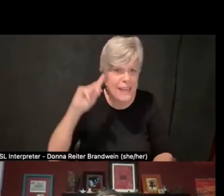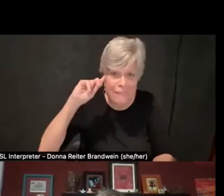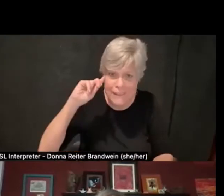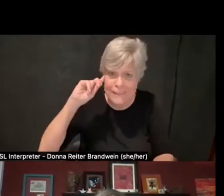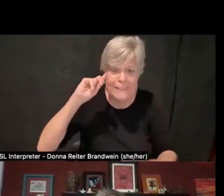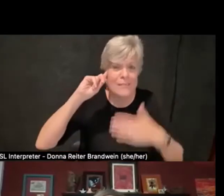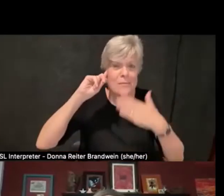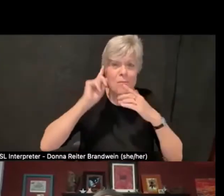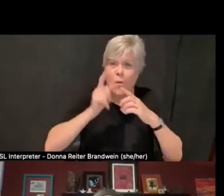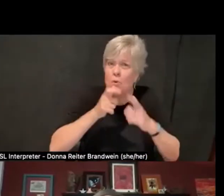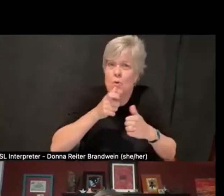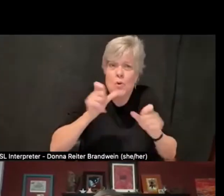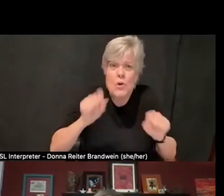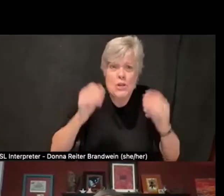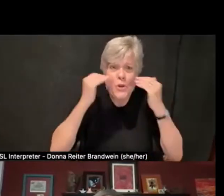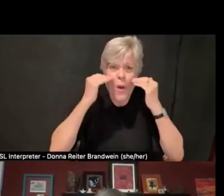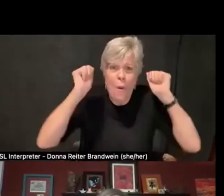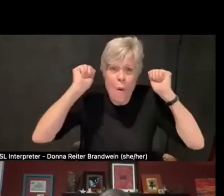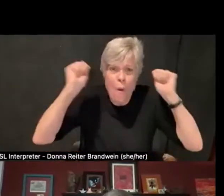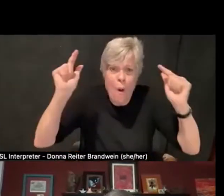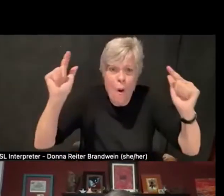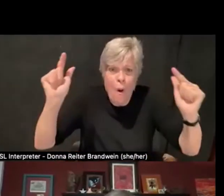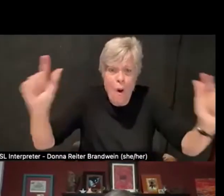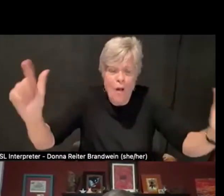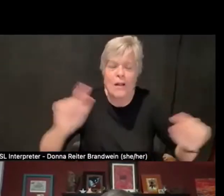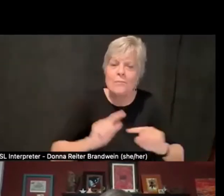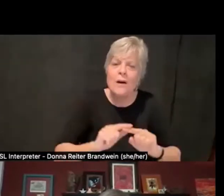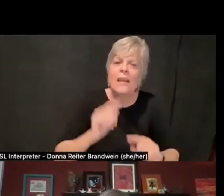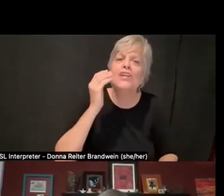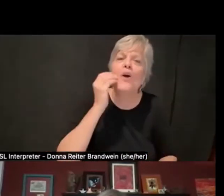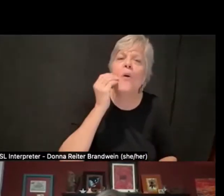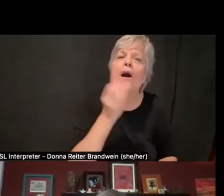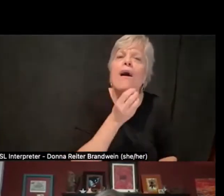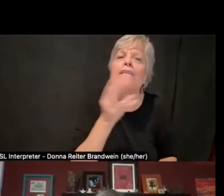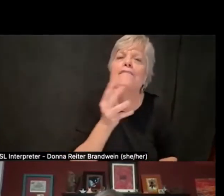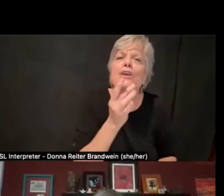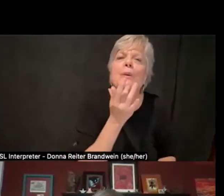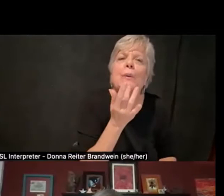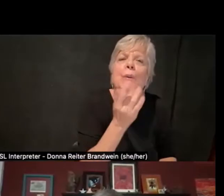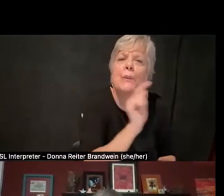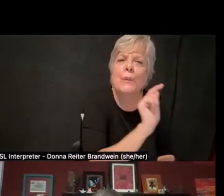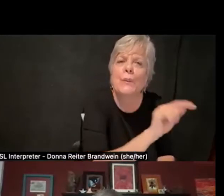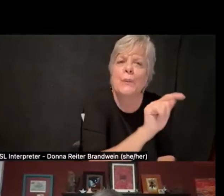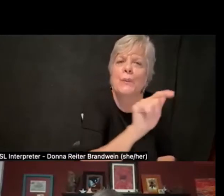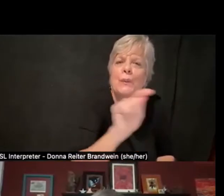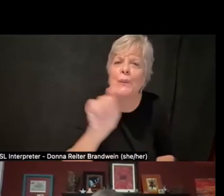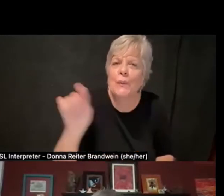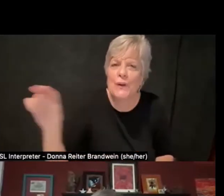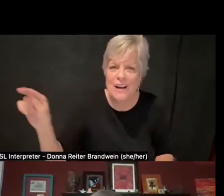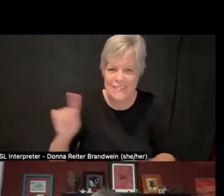But I do know a few of those folks from all of these different interacting communities,